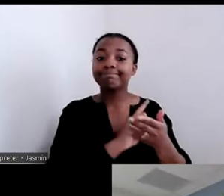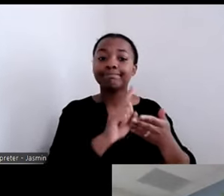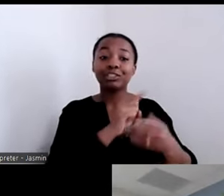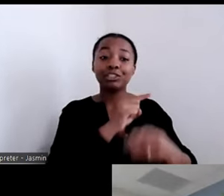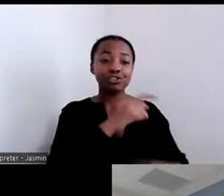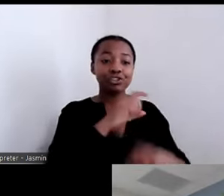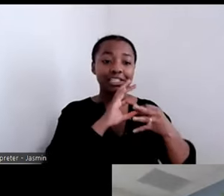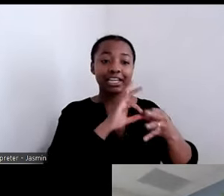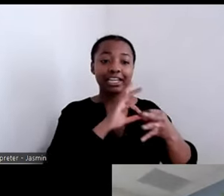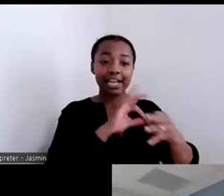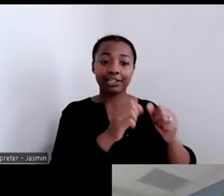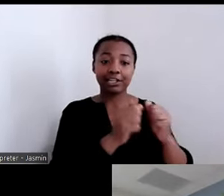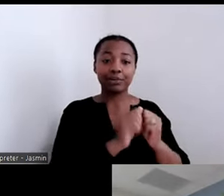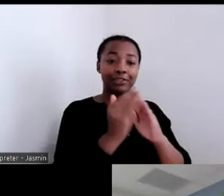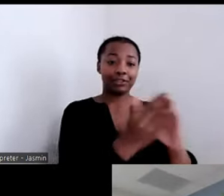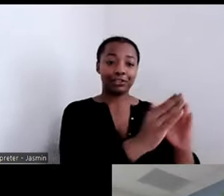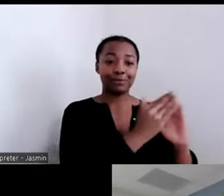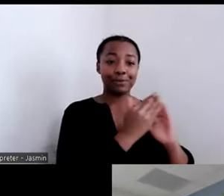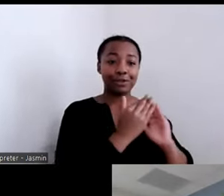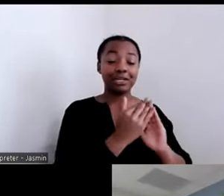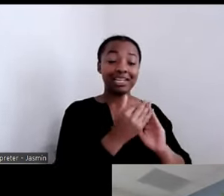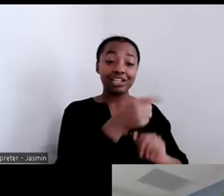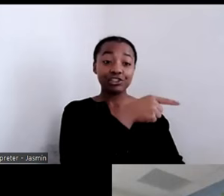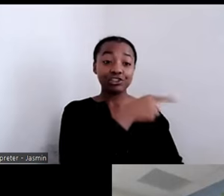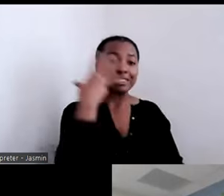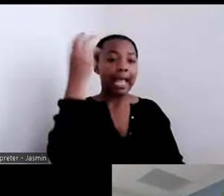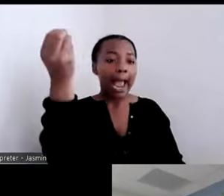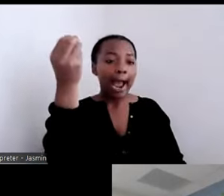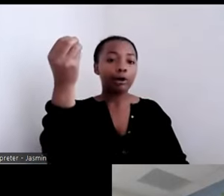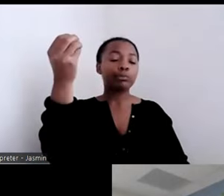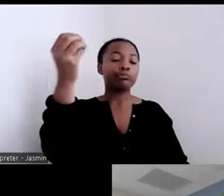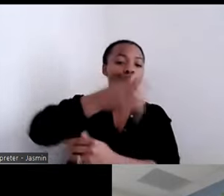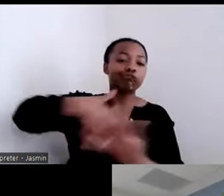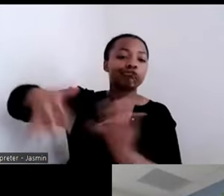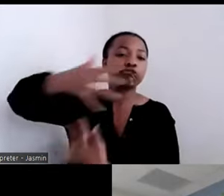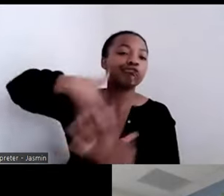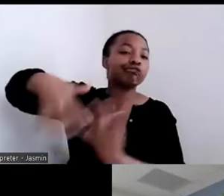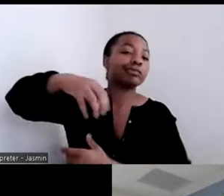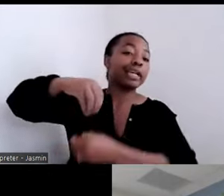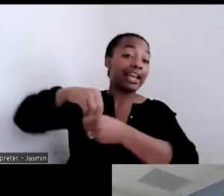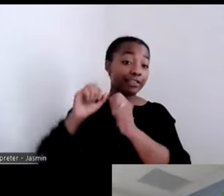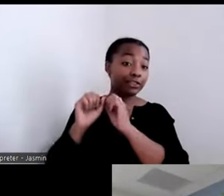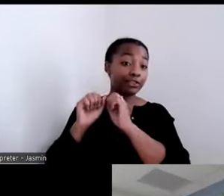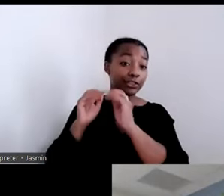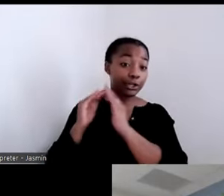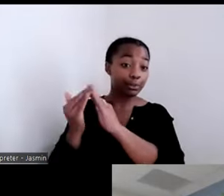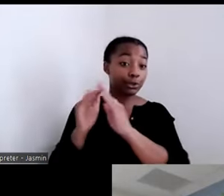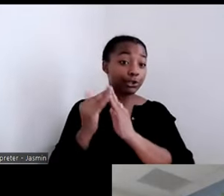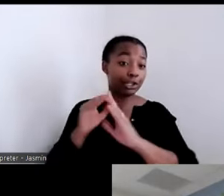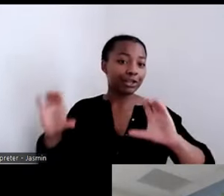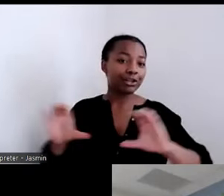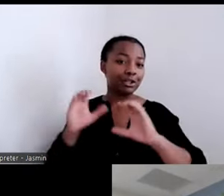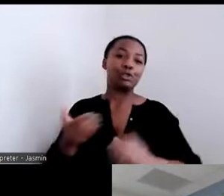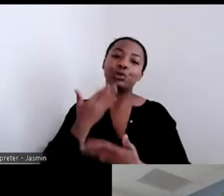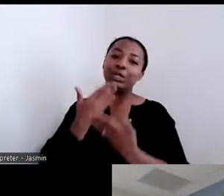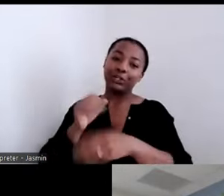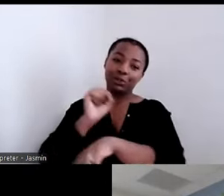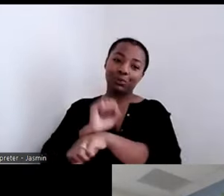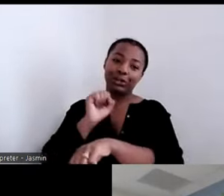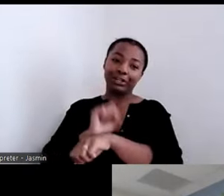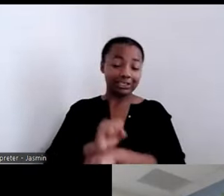she is going out there in the community doing good work. That is Patty's story. She